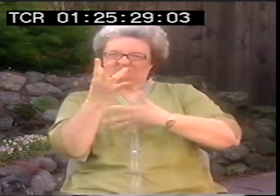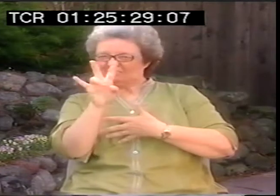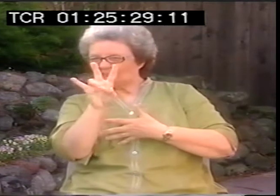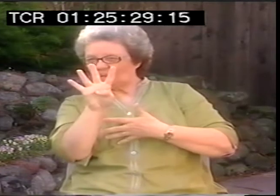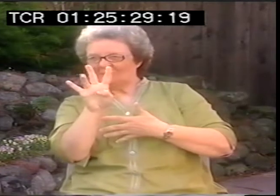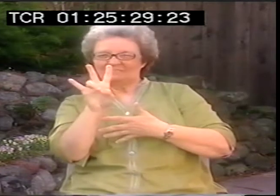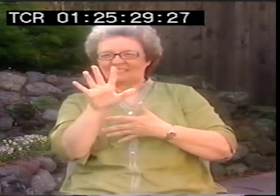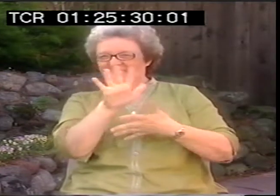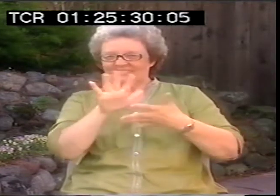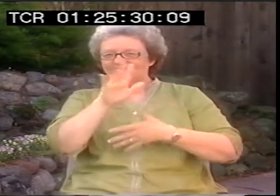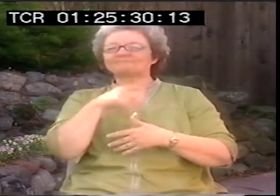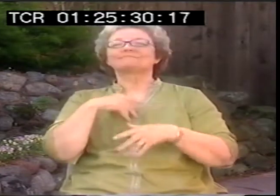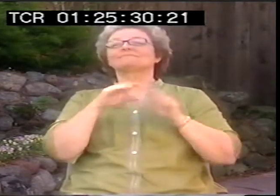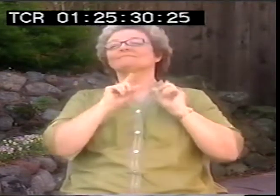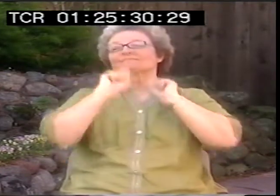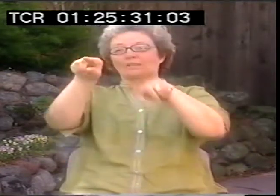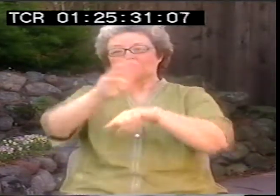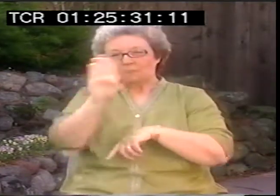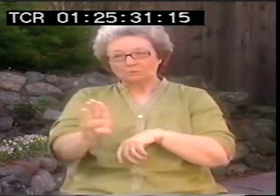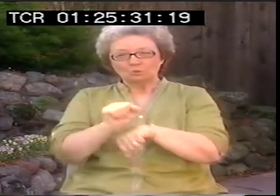But it wasn't yet out in just signs yet.